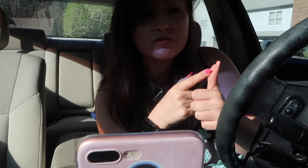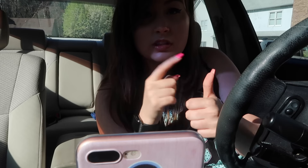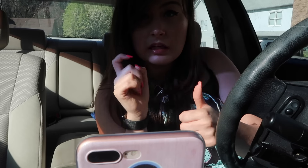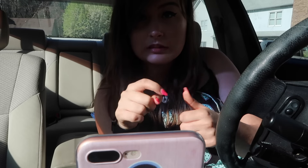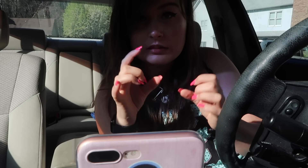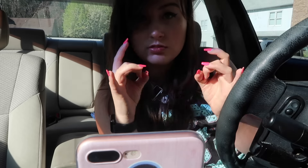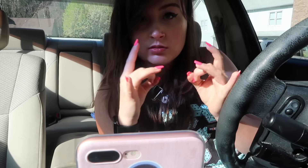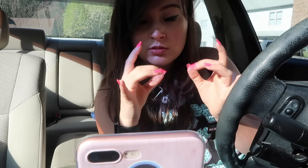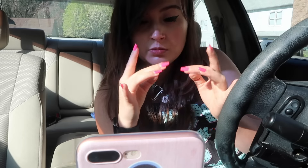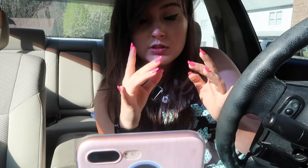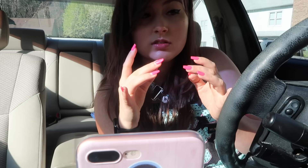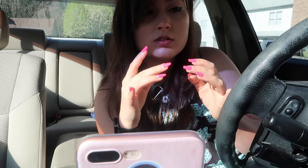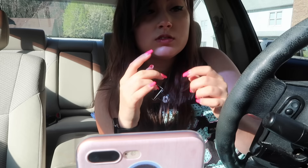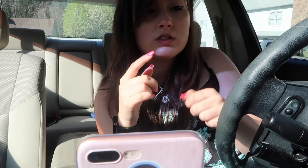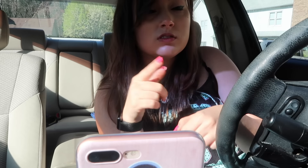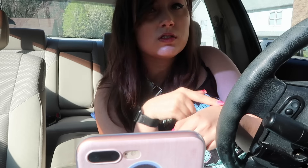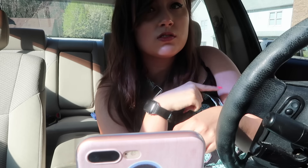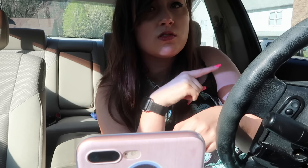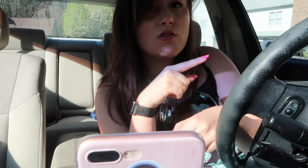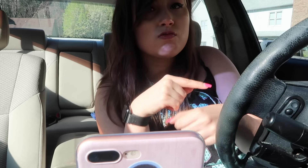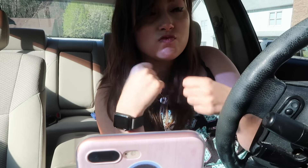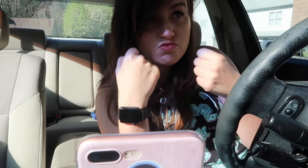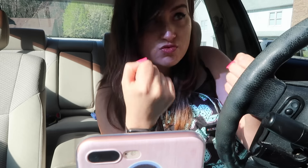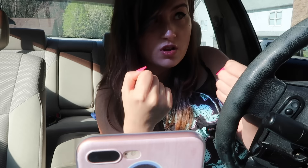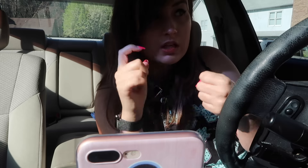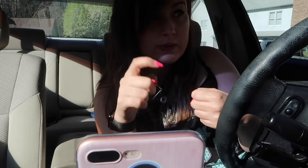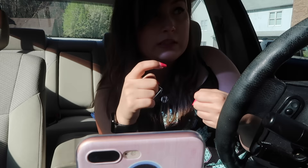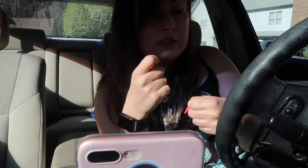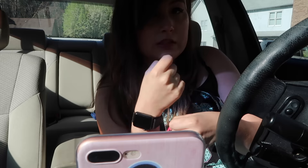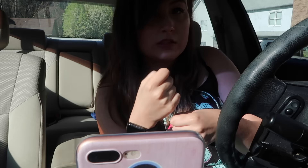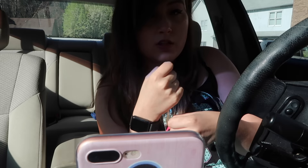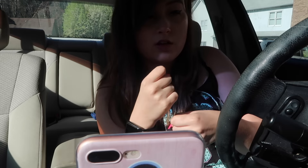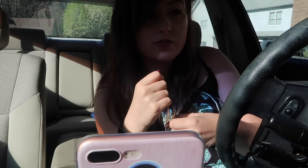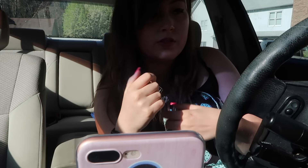First, need some Starbucks. It's a long drive so I need coffee.